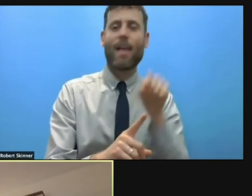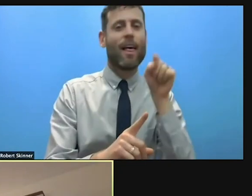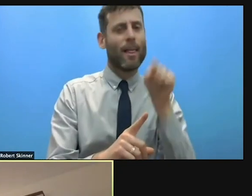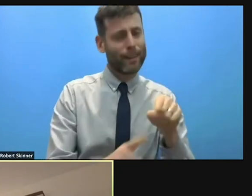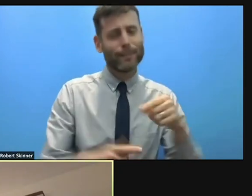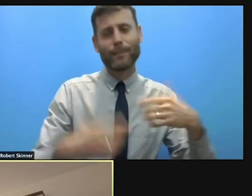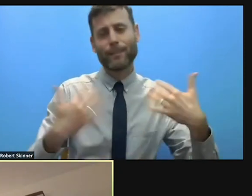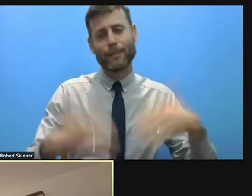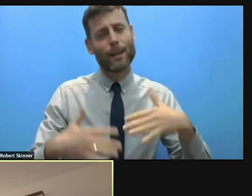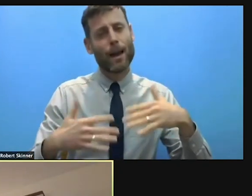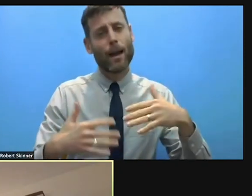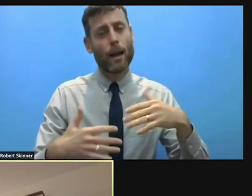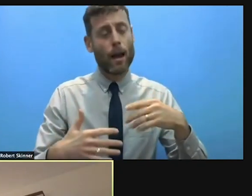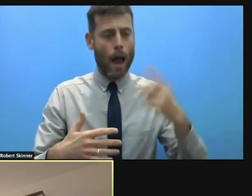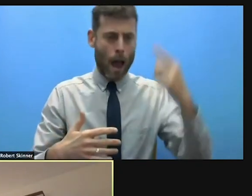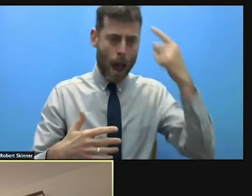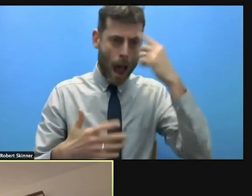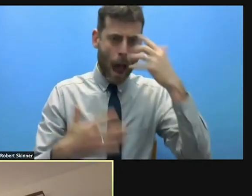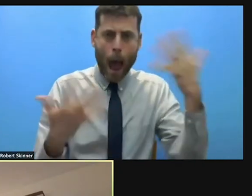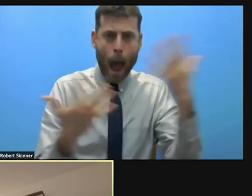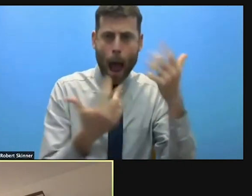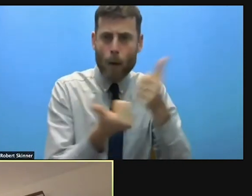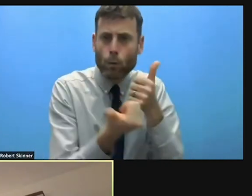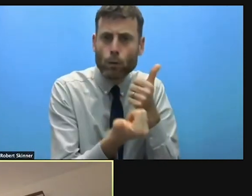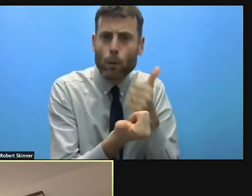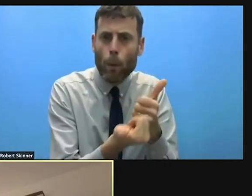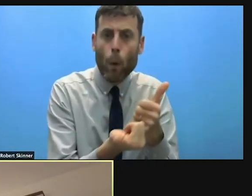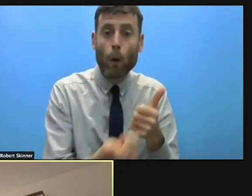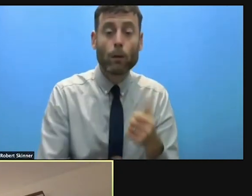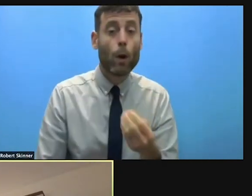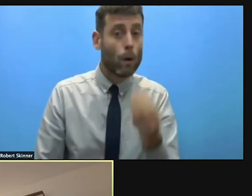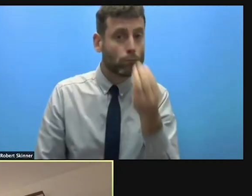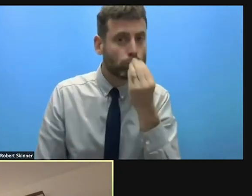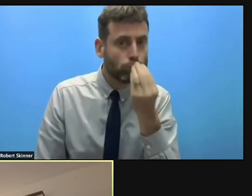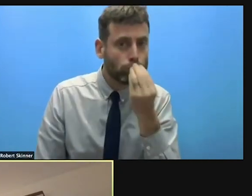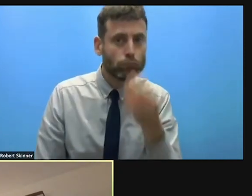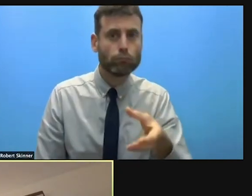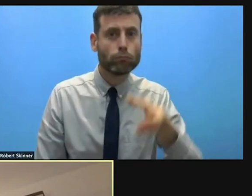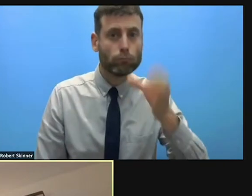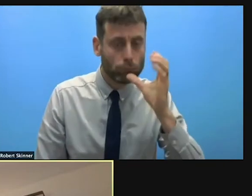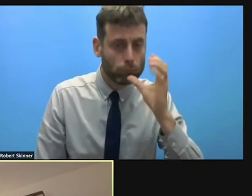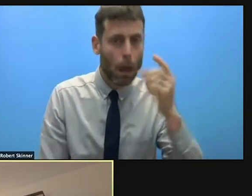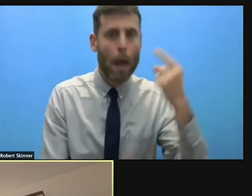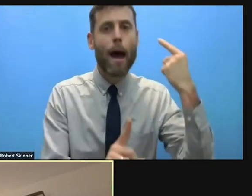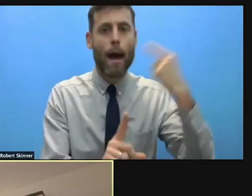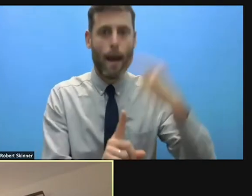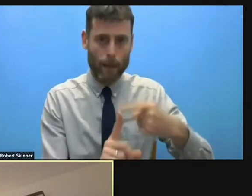to address this. It's very important to also give first responders the knowledge,